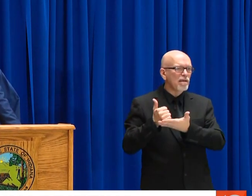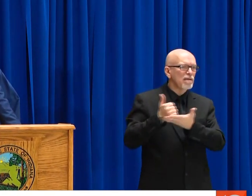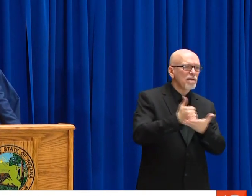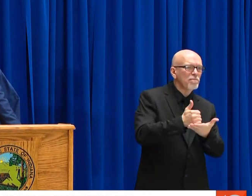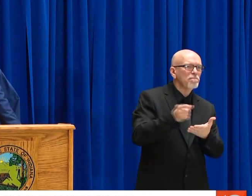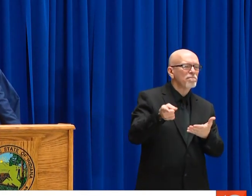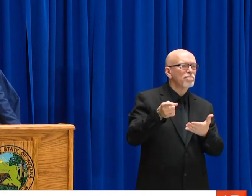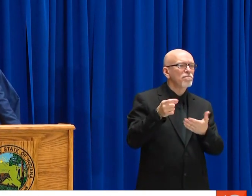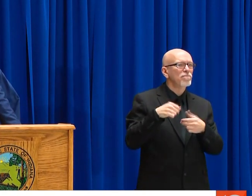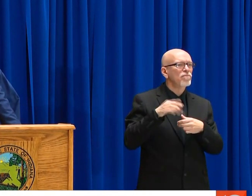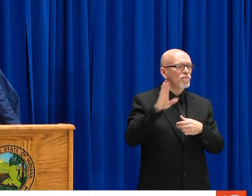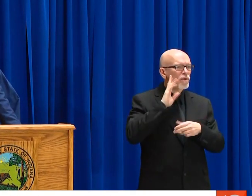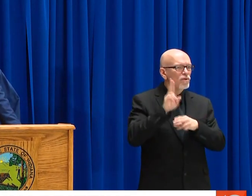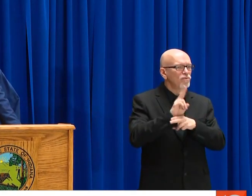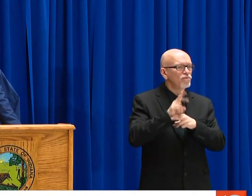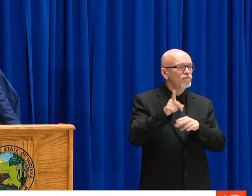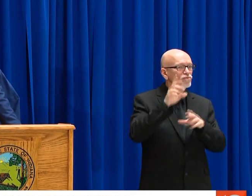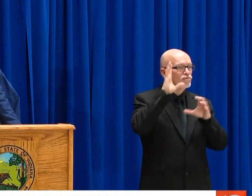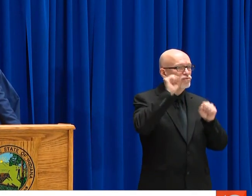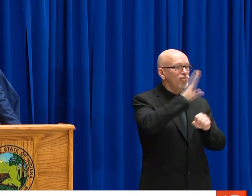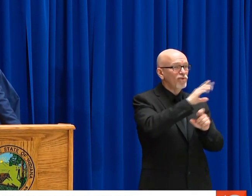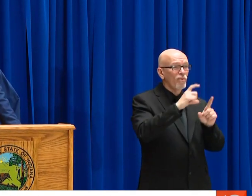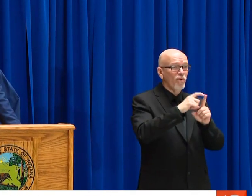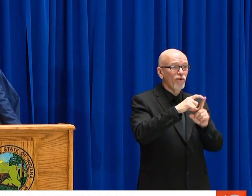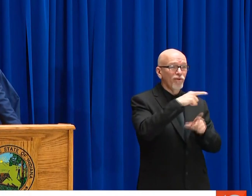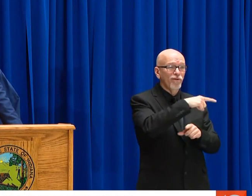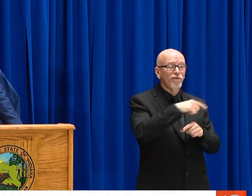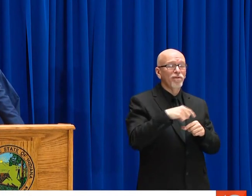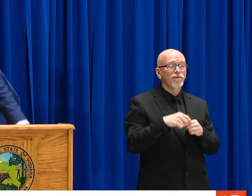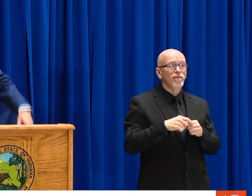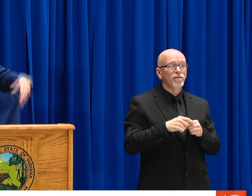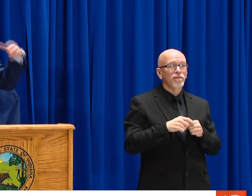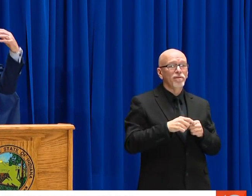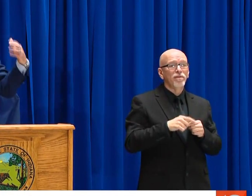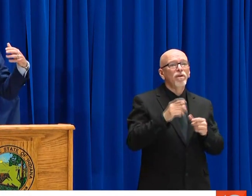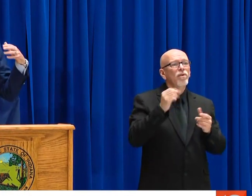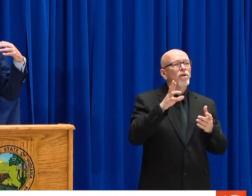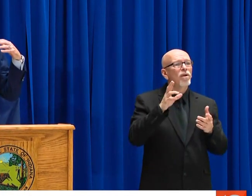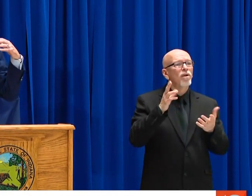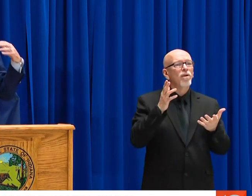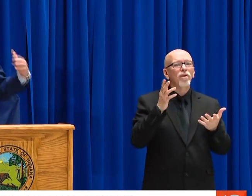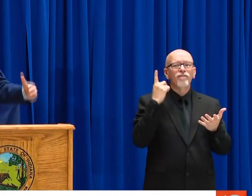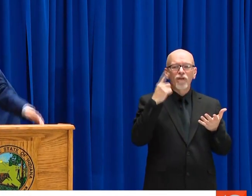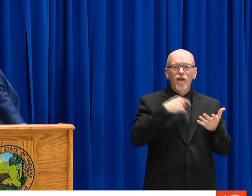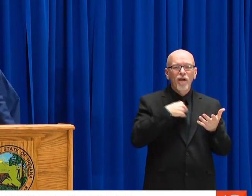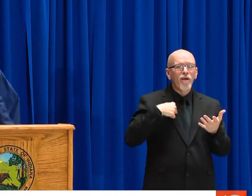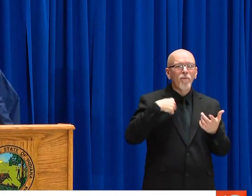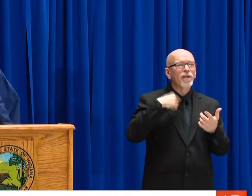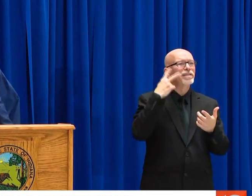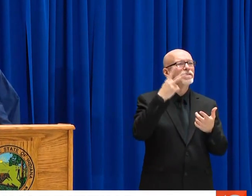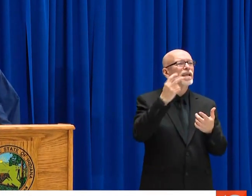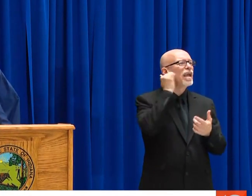IS TO SERVE AND PROTECT FIRST AND FOREMOST. THAT'S HOW THEY'LL LEAN INTO THIS.